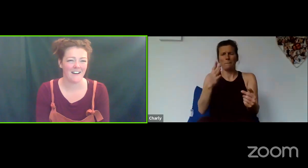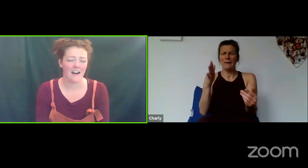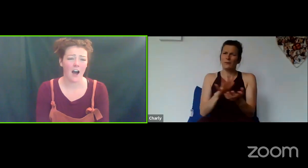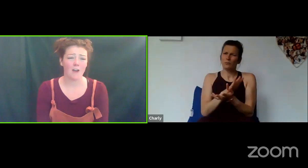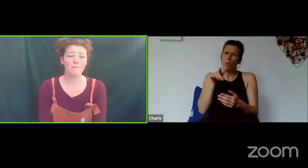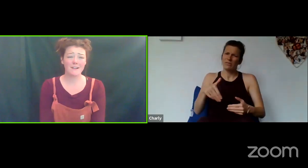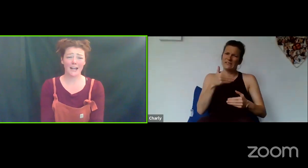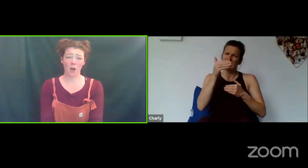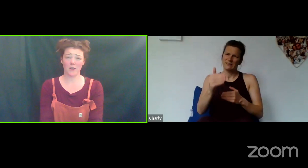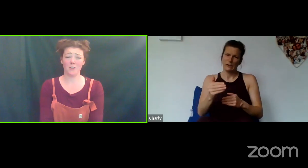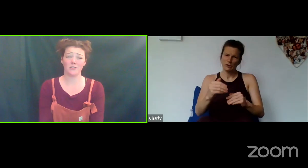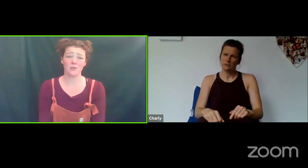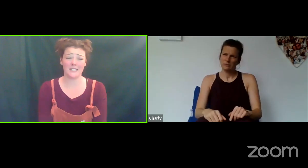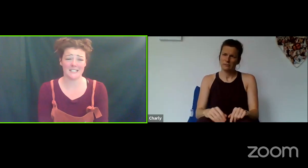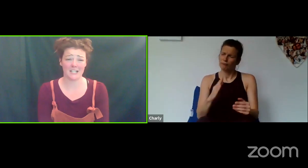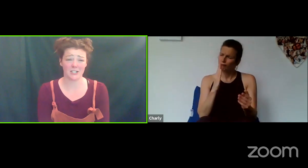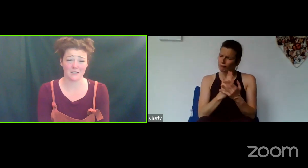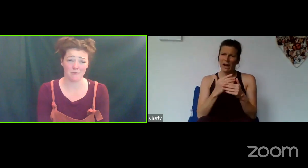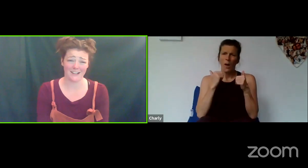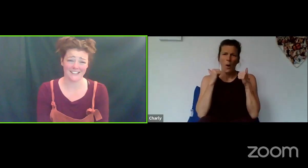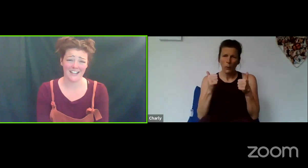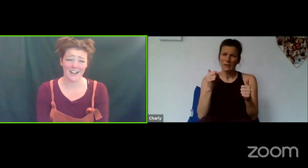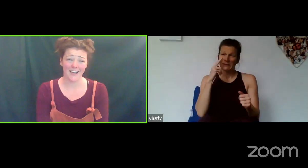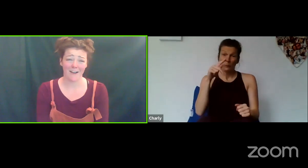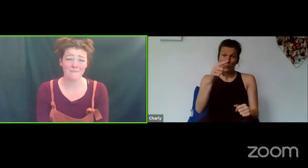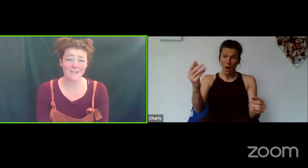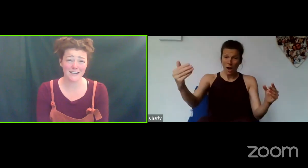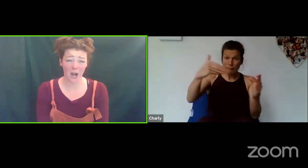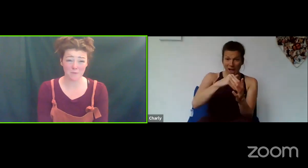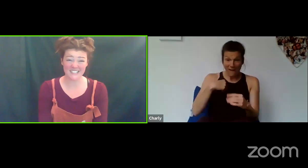I really hope that you've enjoyed this session this morning, and really hope to